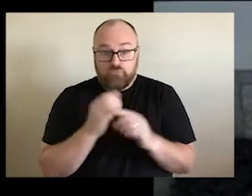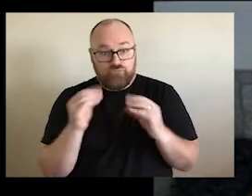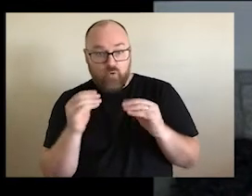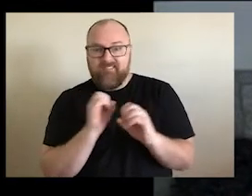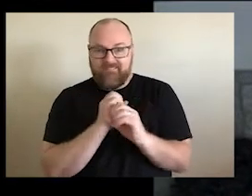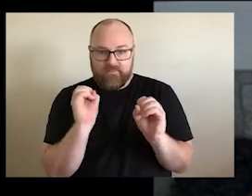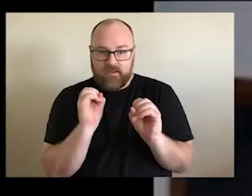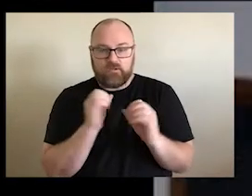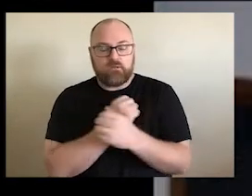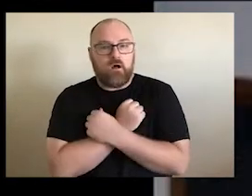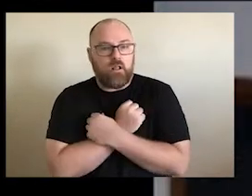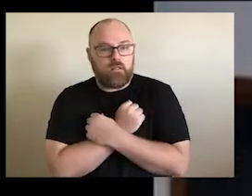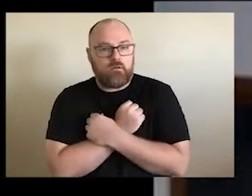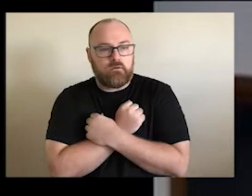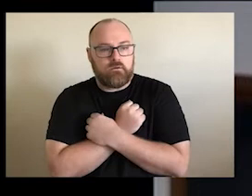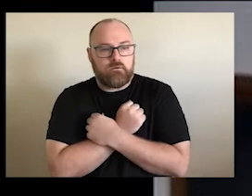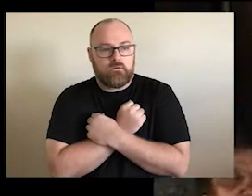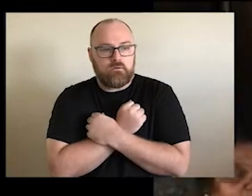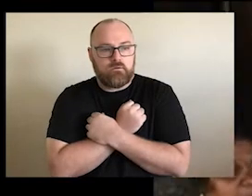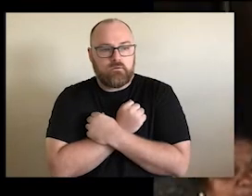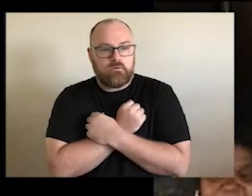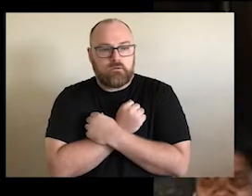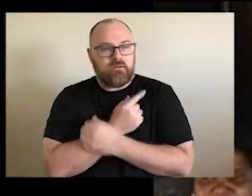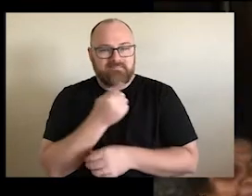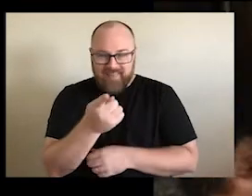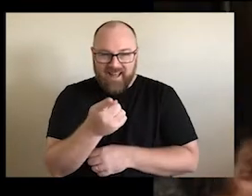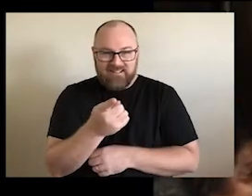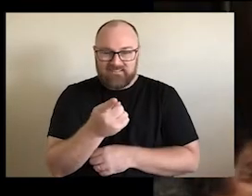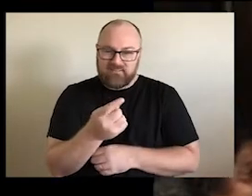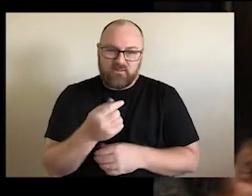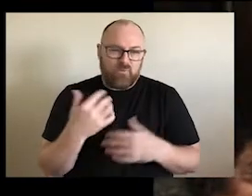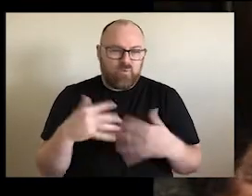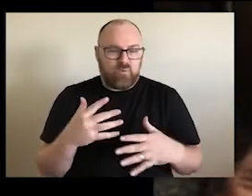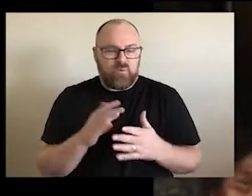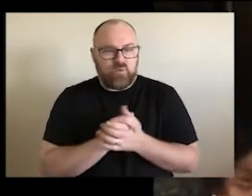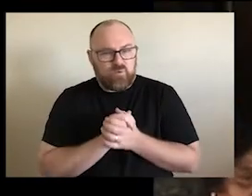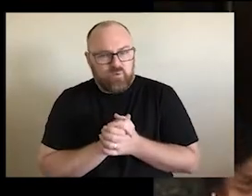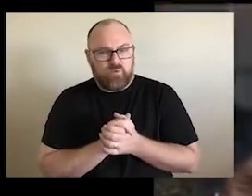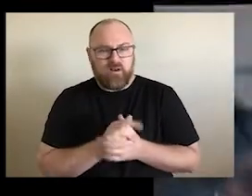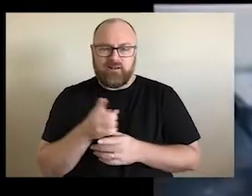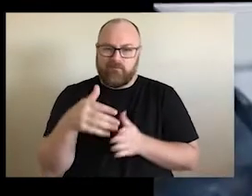just held us. That's the kind of response is gonna put that black and in that white hand together and walk.